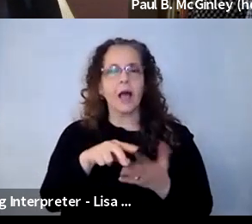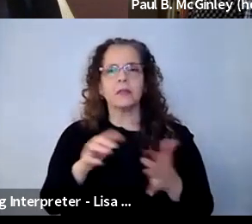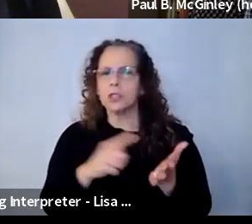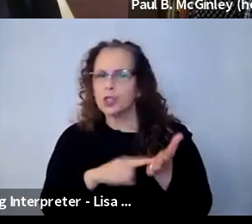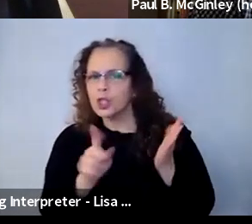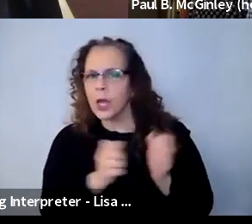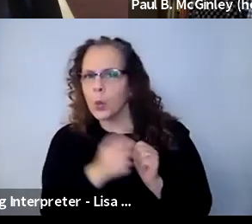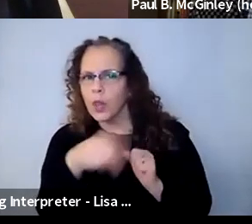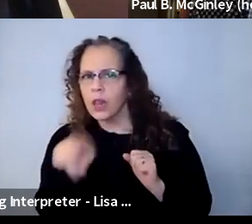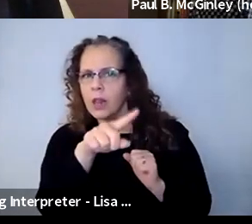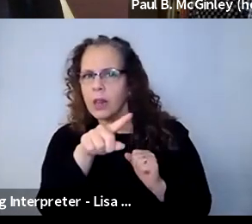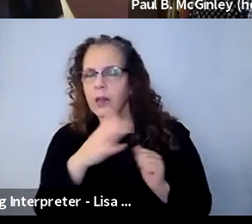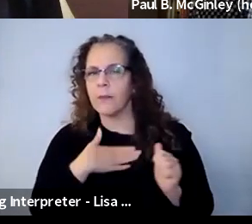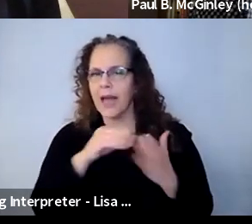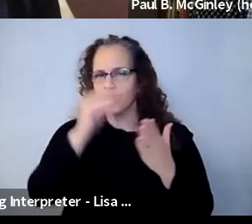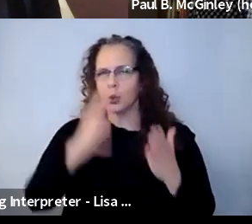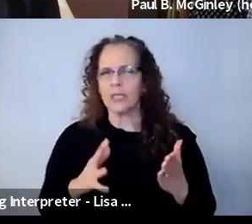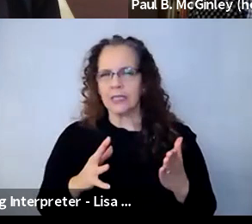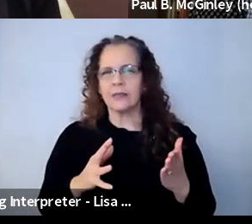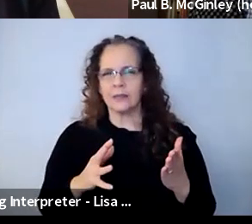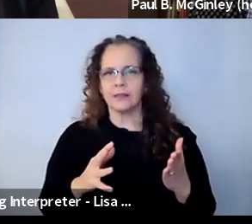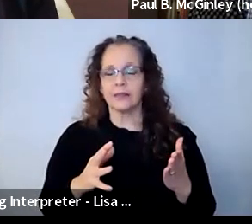space and that time, because they want, again, to be heard.